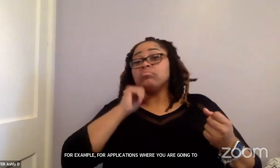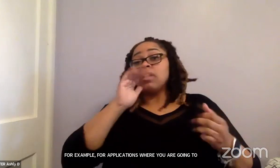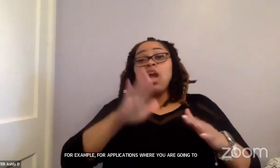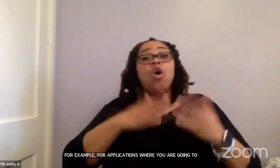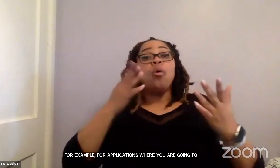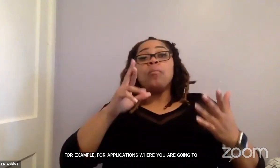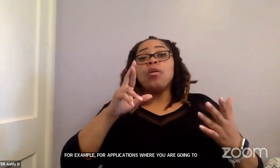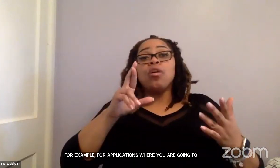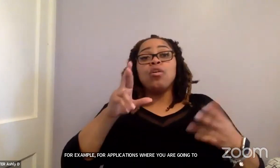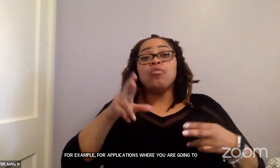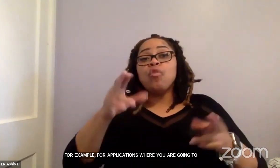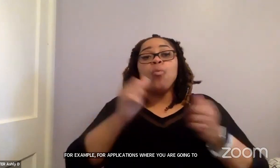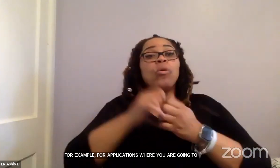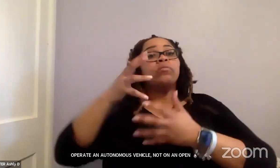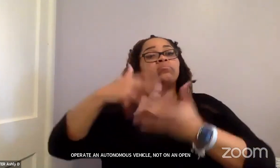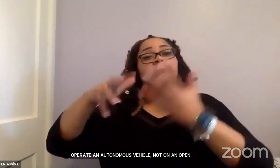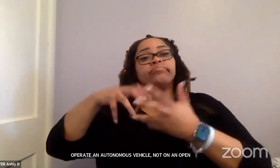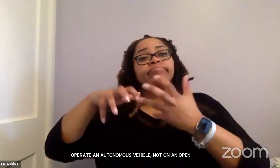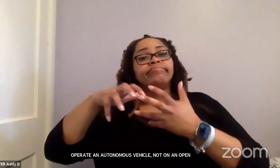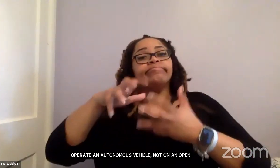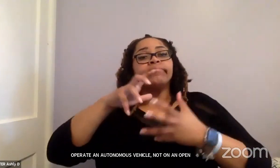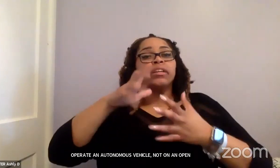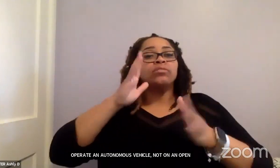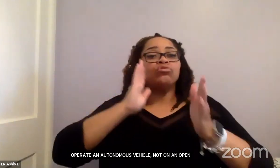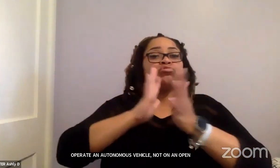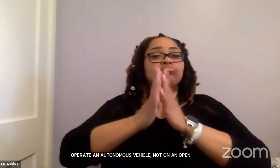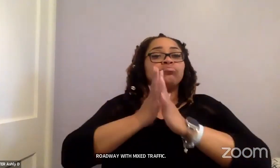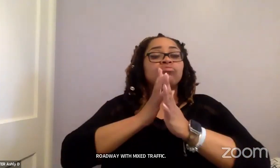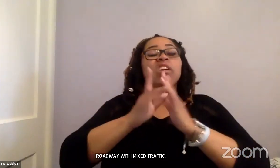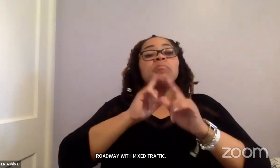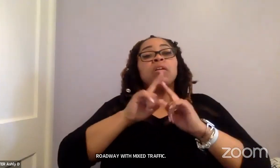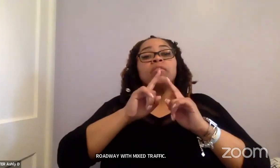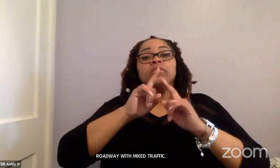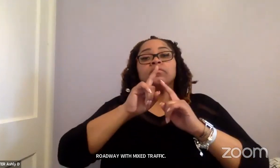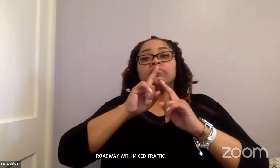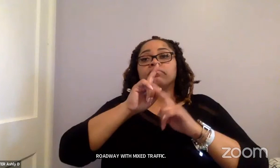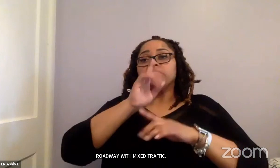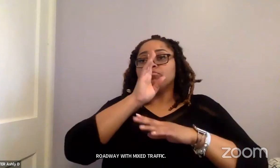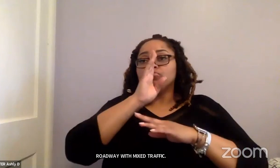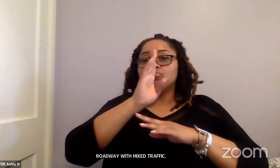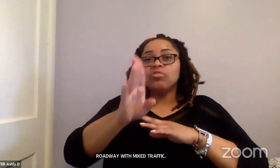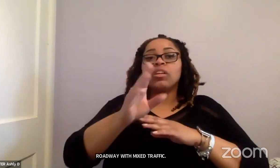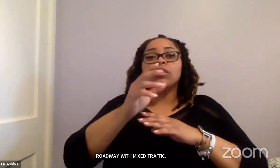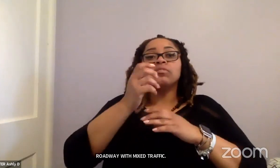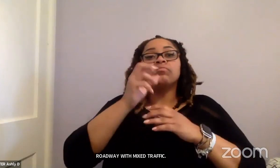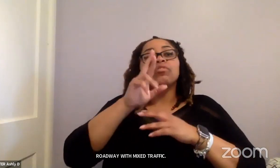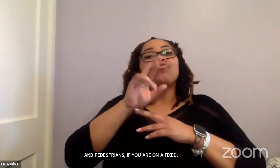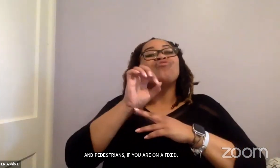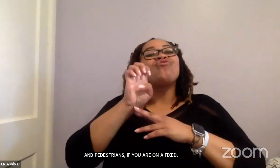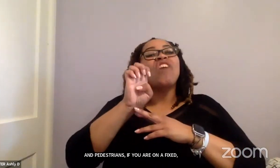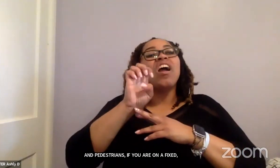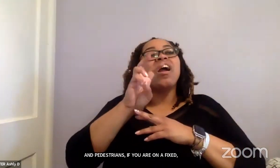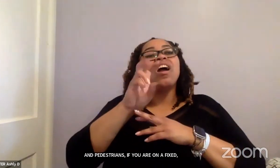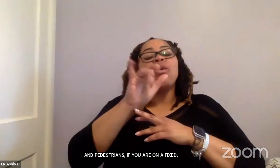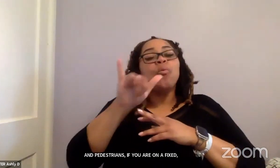with mixed traffic, and pedestrians; if you are on a fixed, dedicated right of way, elevated